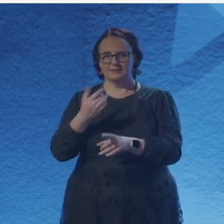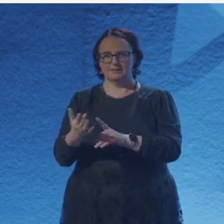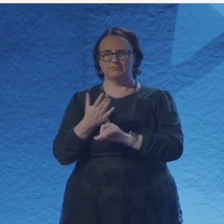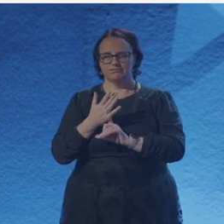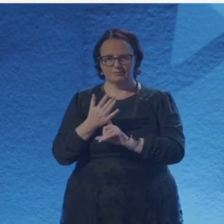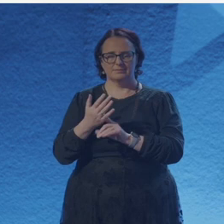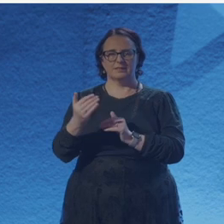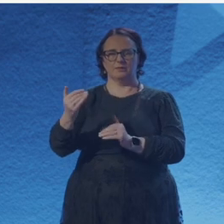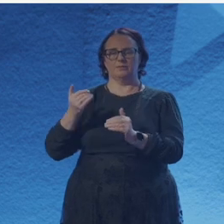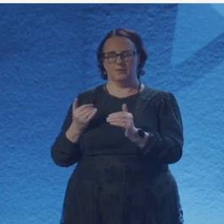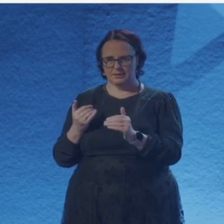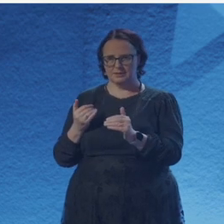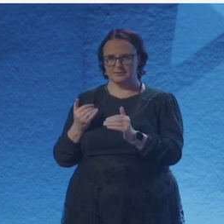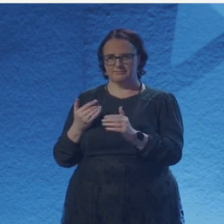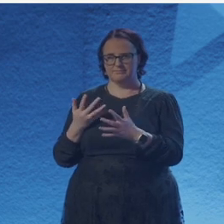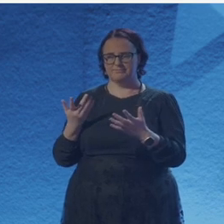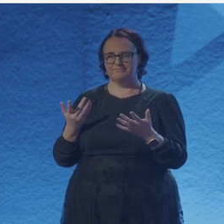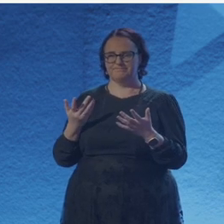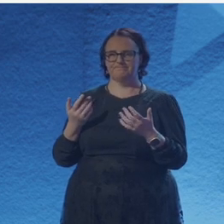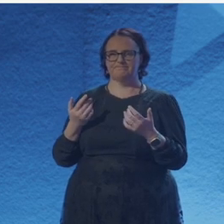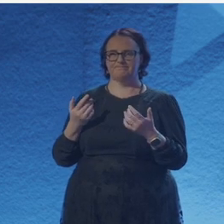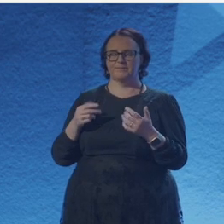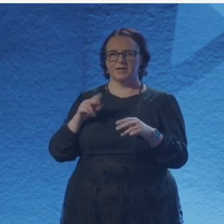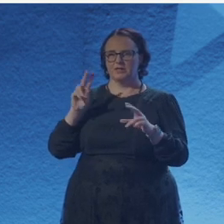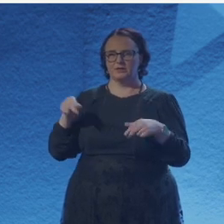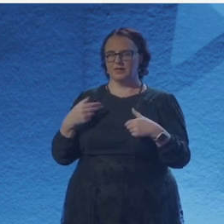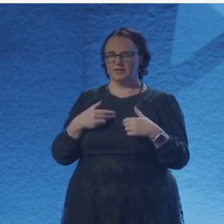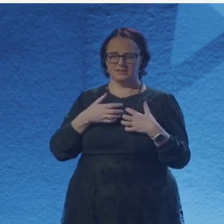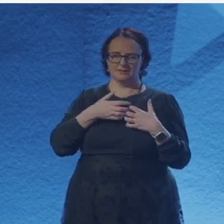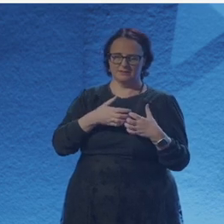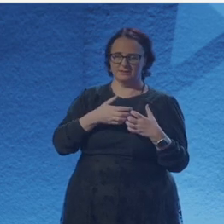hold a women or a man or any of any gender